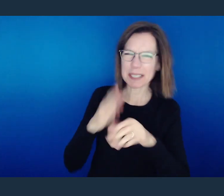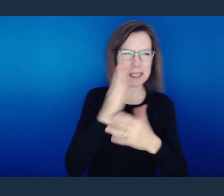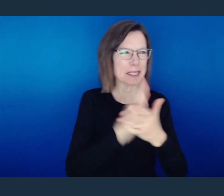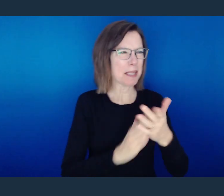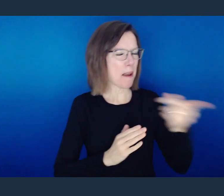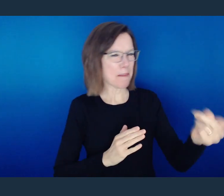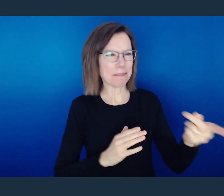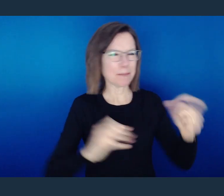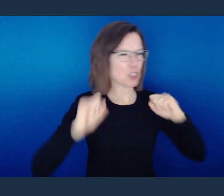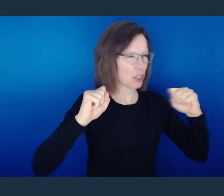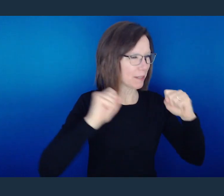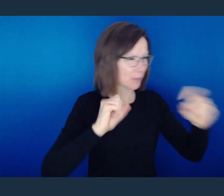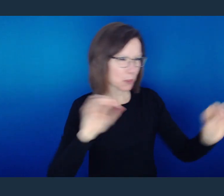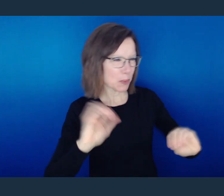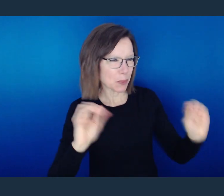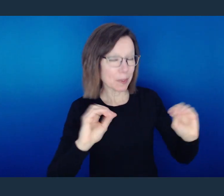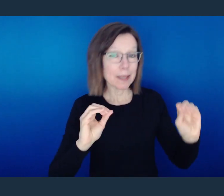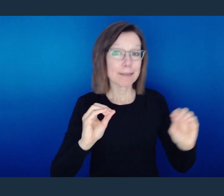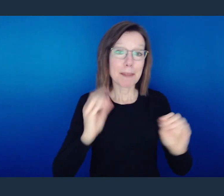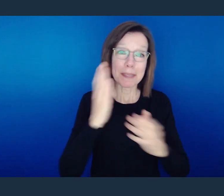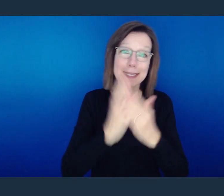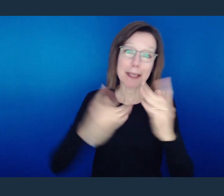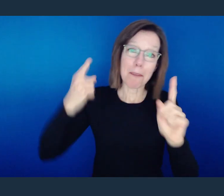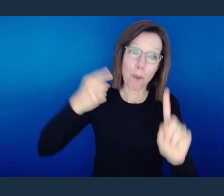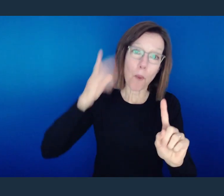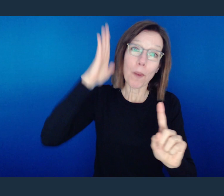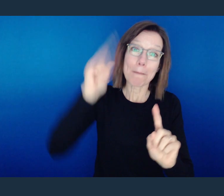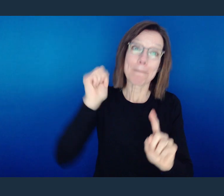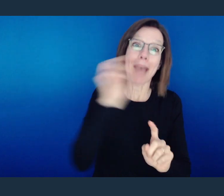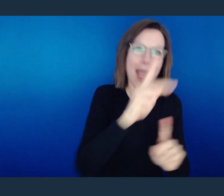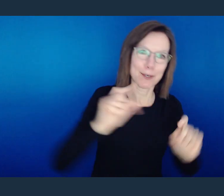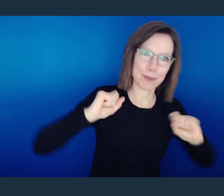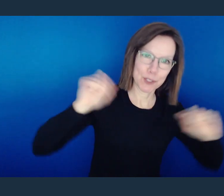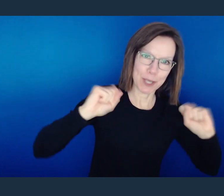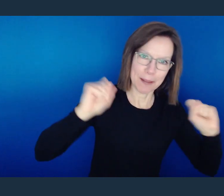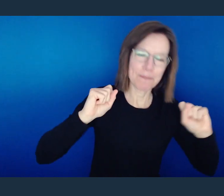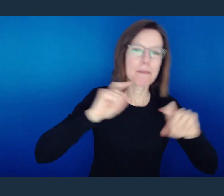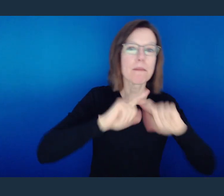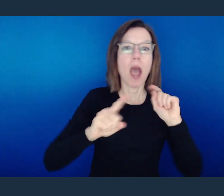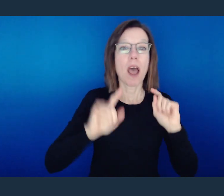used to go to the job, but at some point we'll return to some of those things and the places we go will likely have hypocrites.